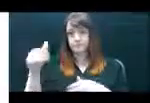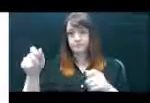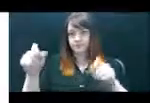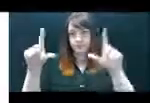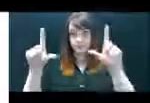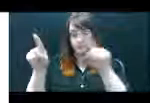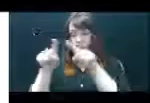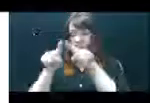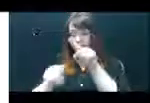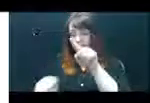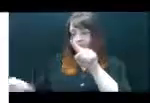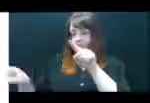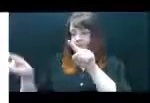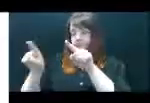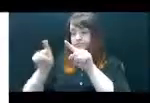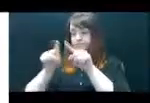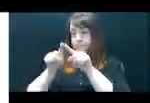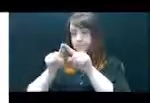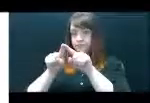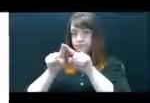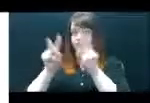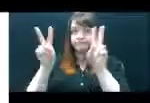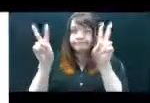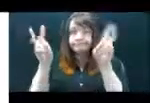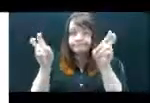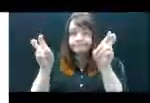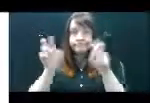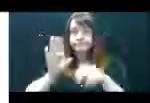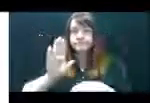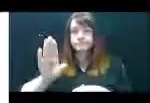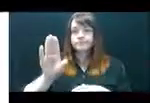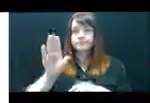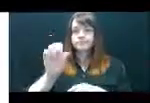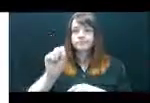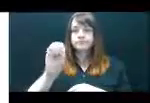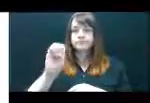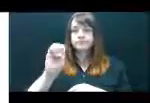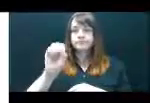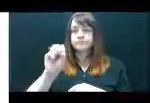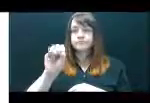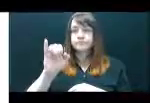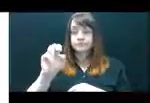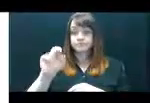the oval, is for the title of your session. Type or write the title of your session in